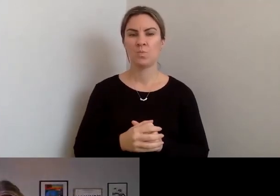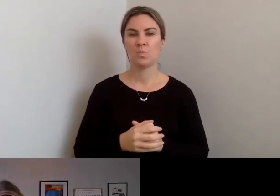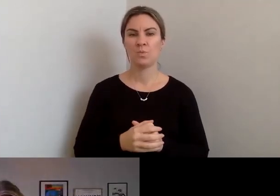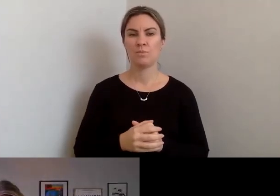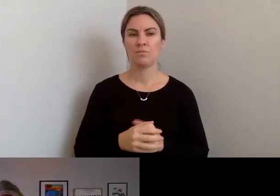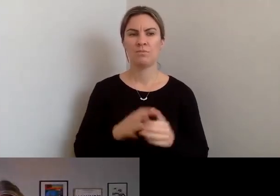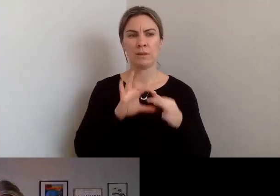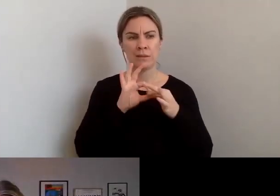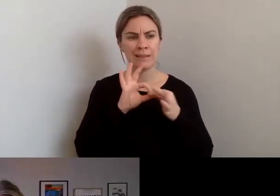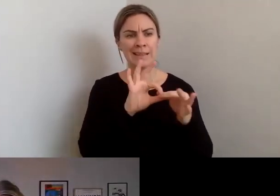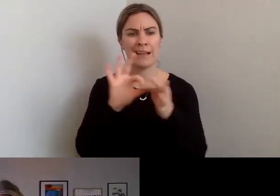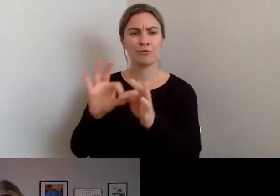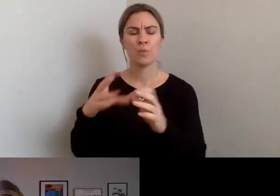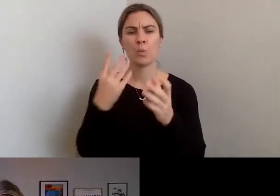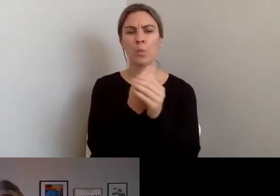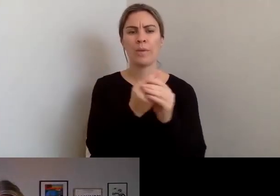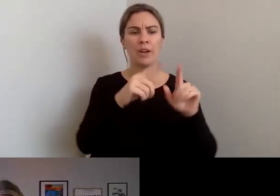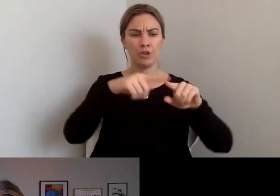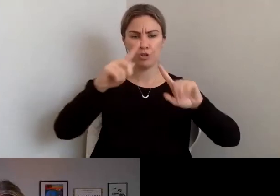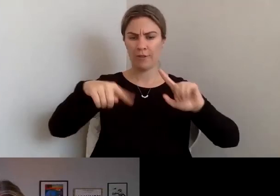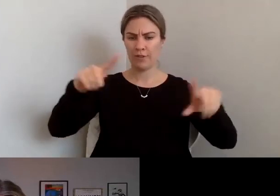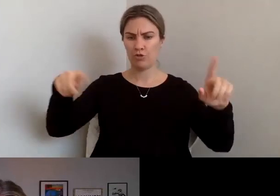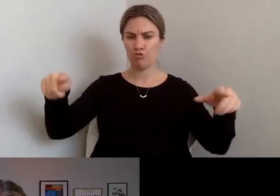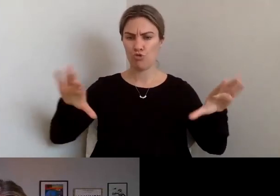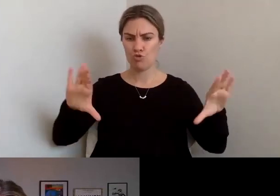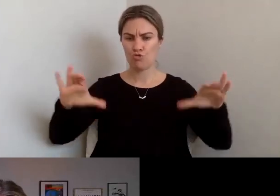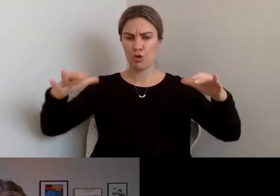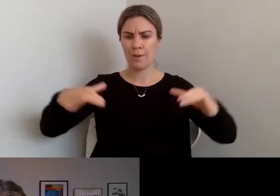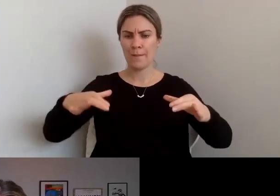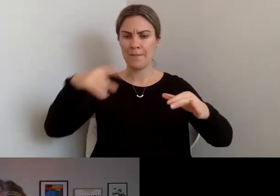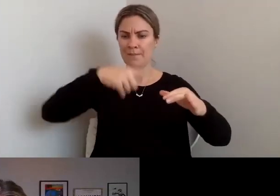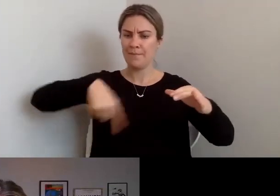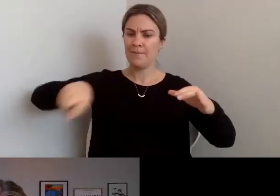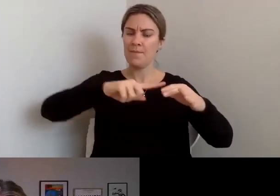reference group of disabled people can be very good.